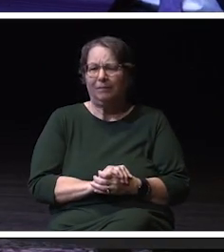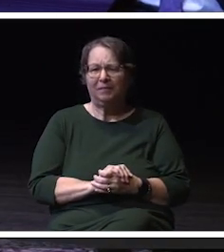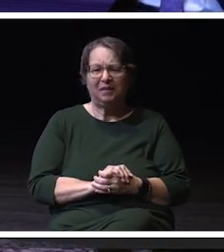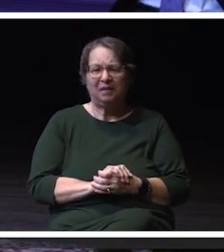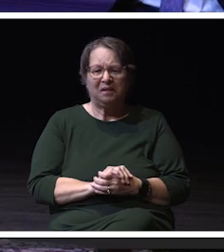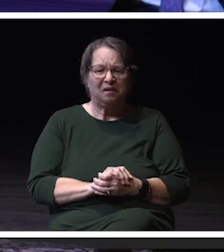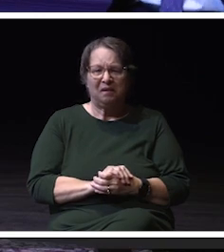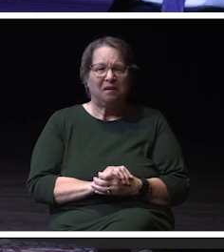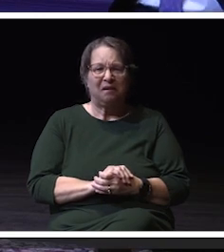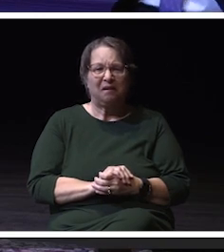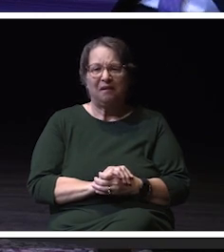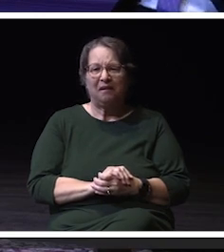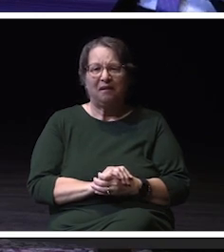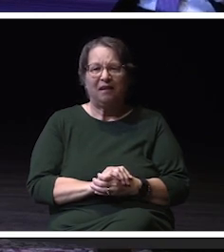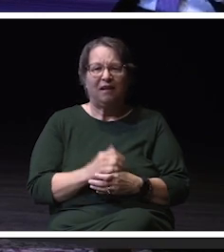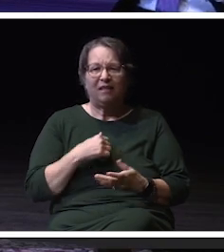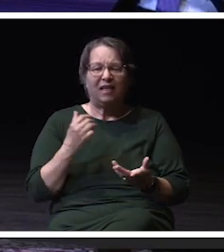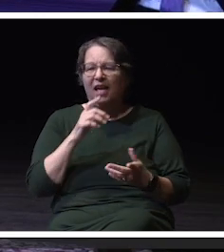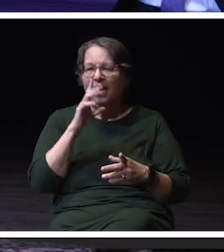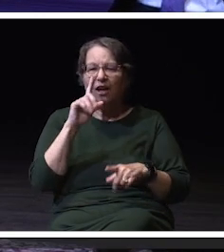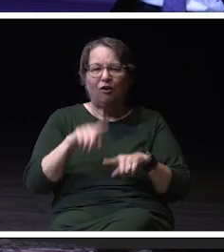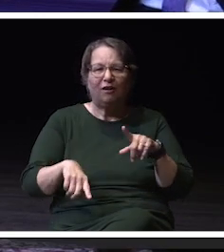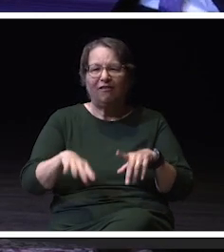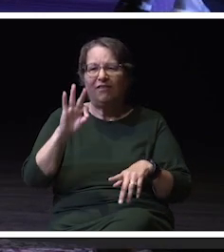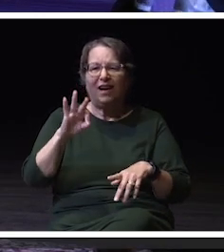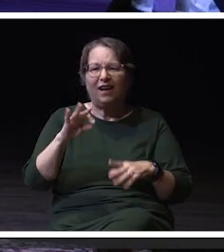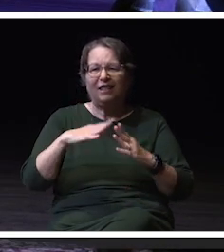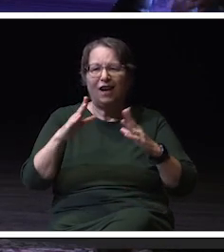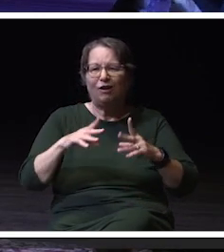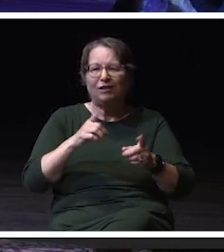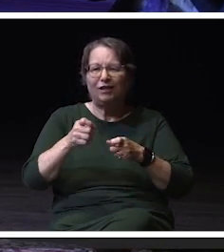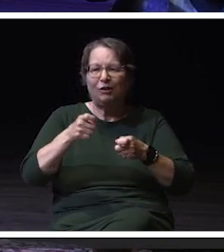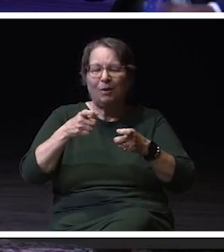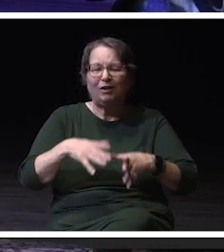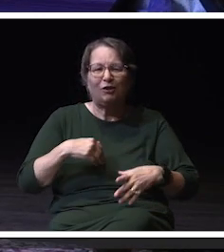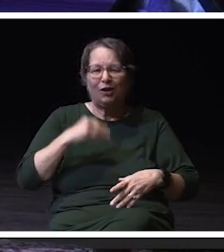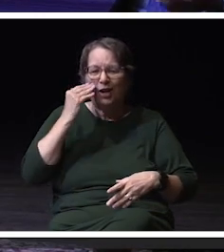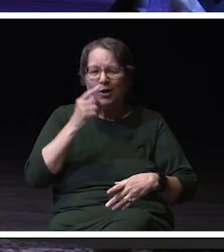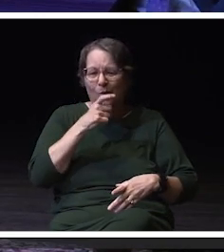I couldn't even get the housing director on the phone. Well, I know Terry like so, so having those connections.